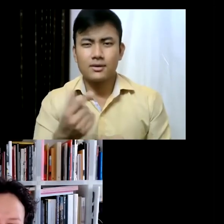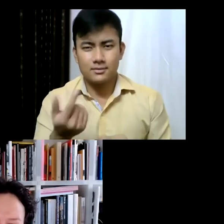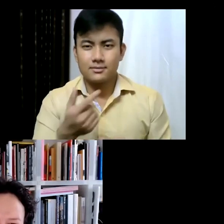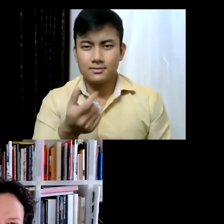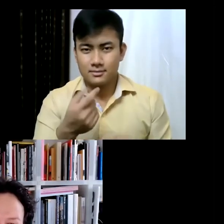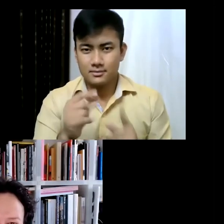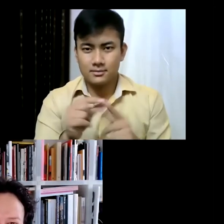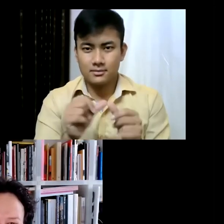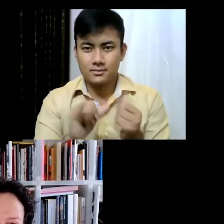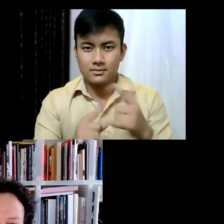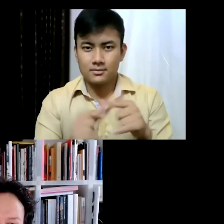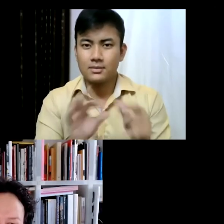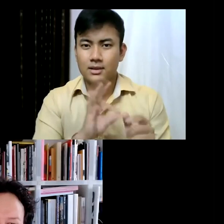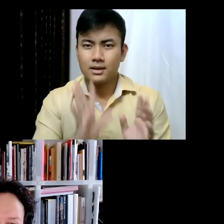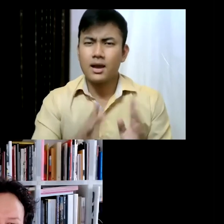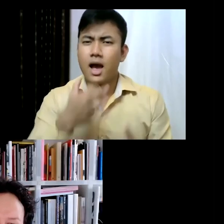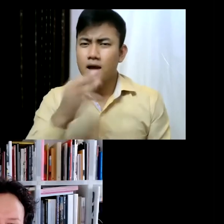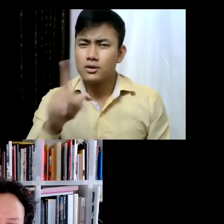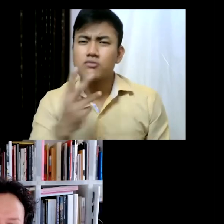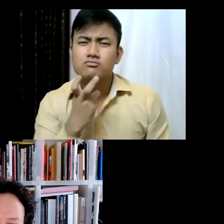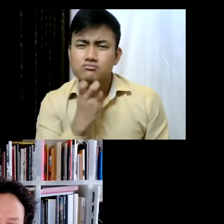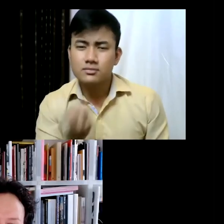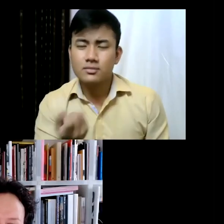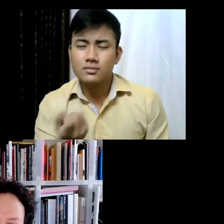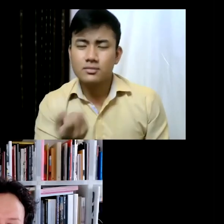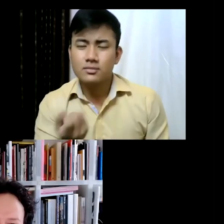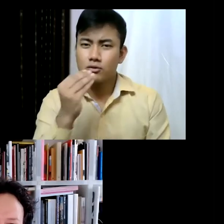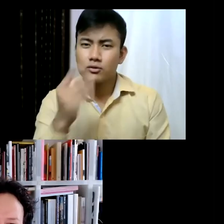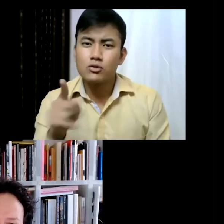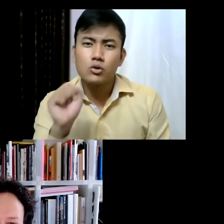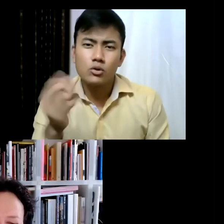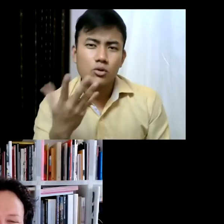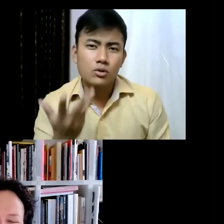what is your favourite dish and do you carry the tastes of Milano across the world with you? Oh